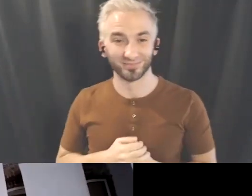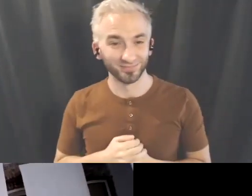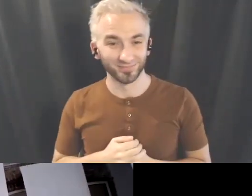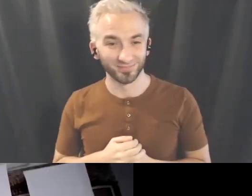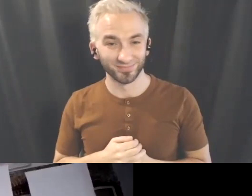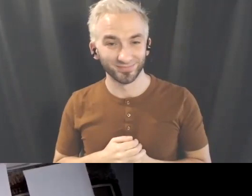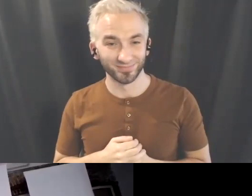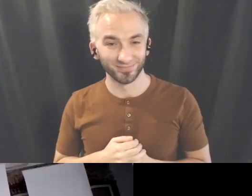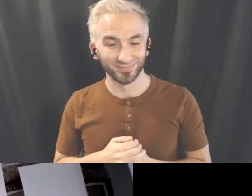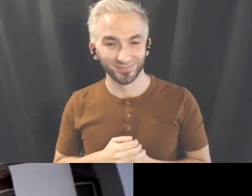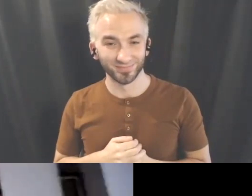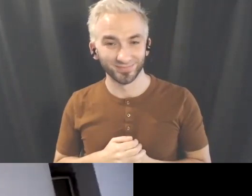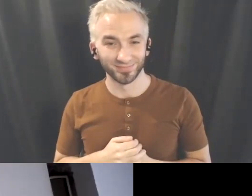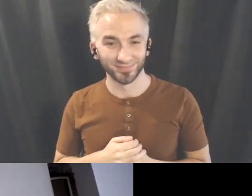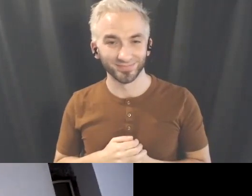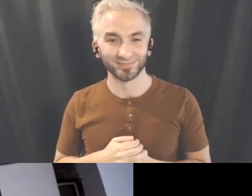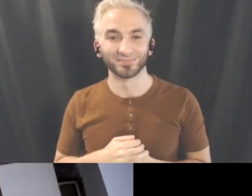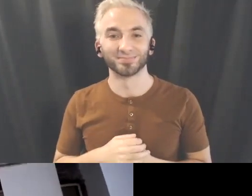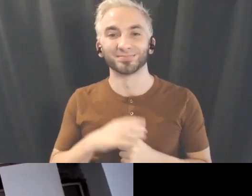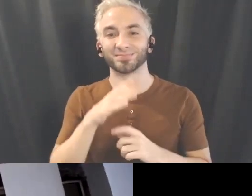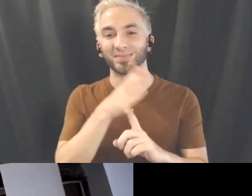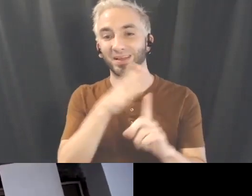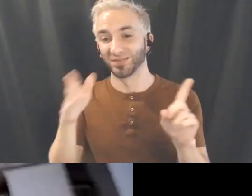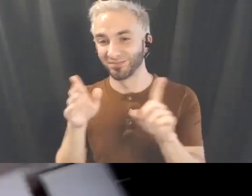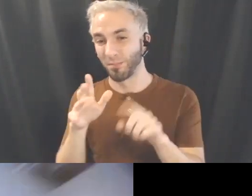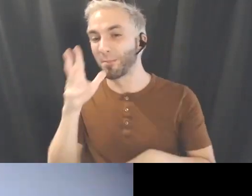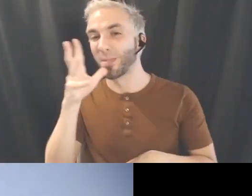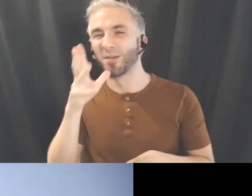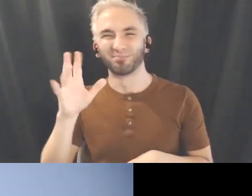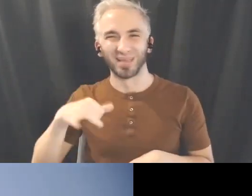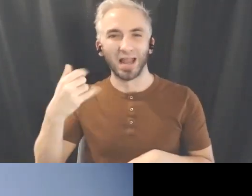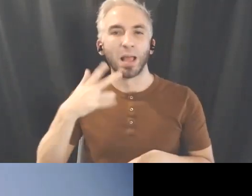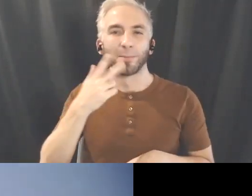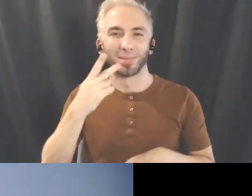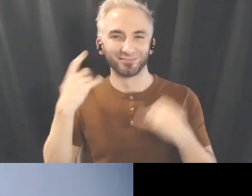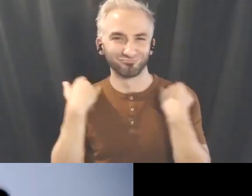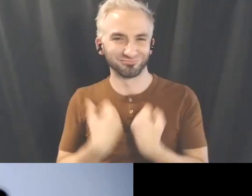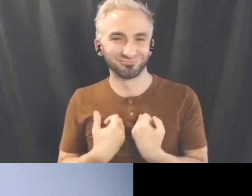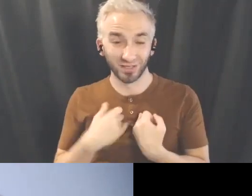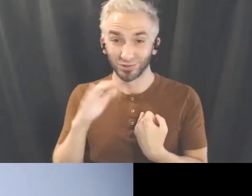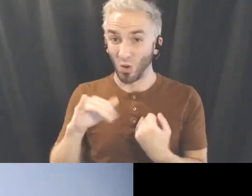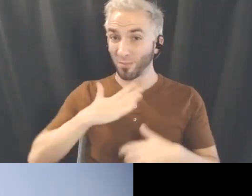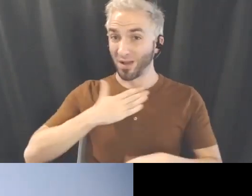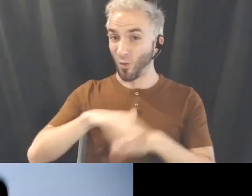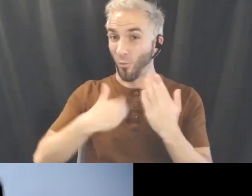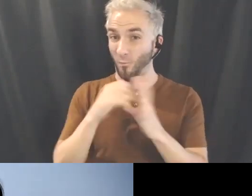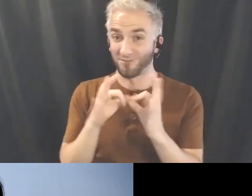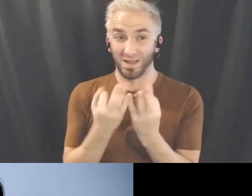the residency and my mom here as well. So my whole family is in the space holding holding